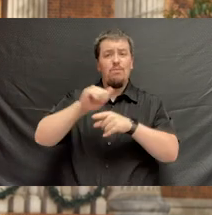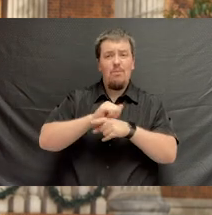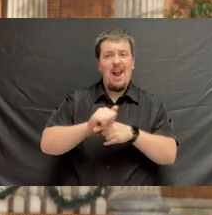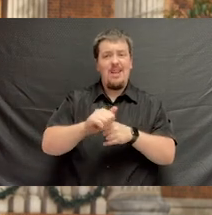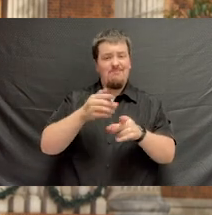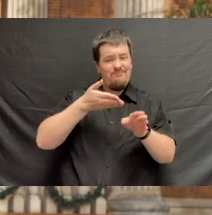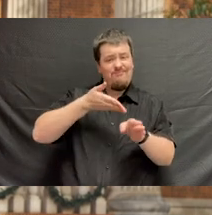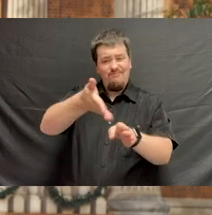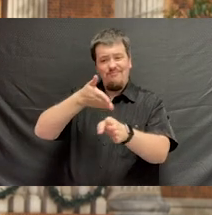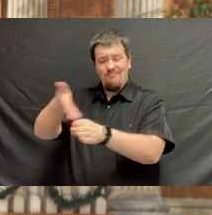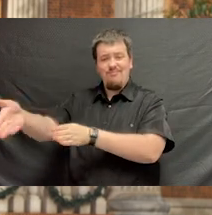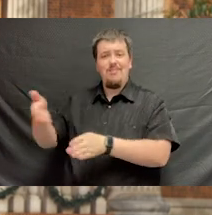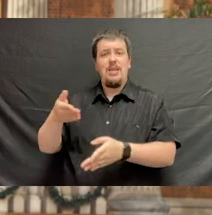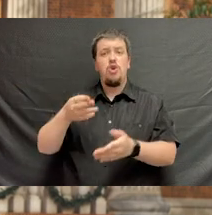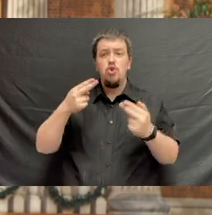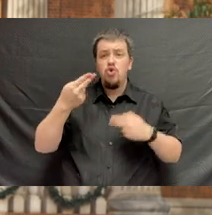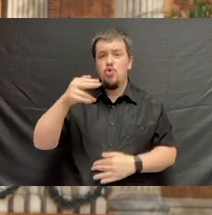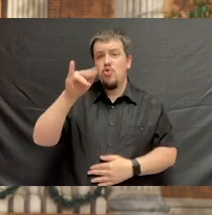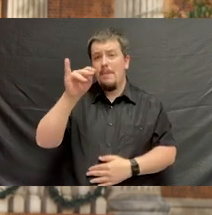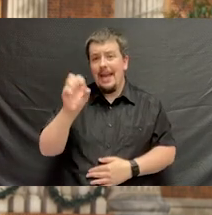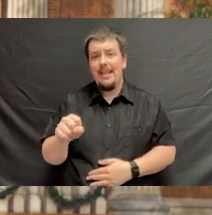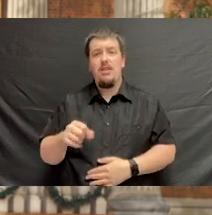in the broad disciplines of humanities and arts,